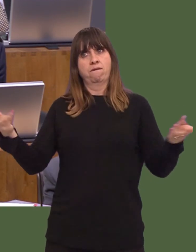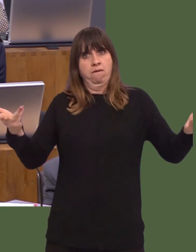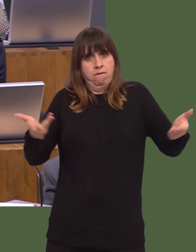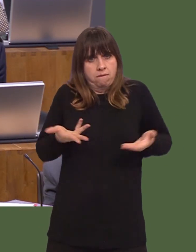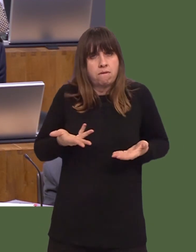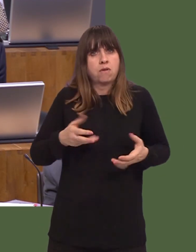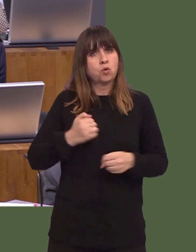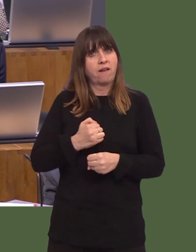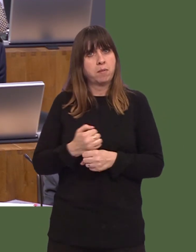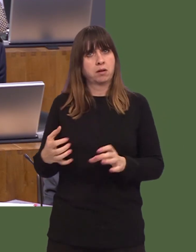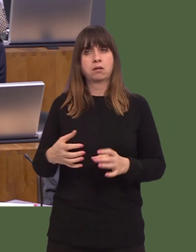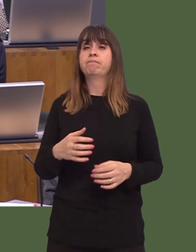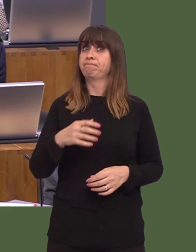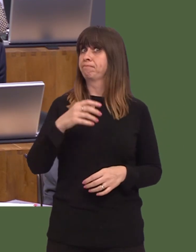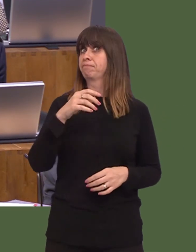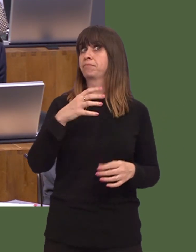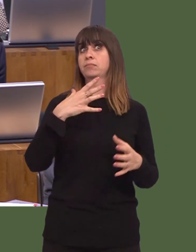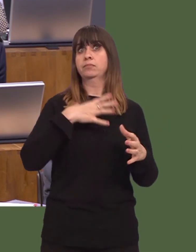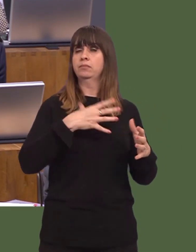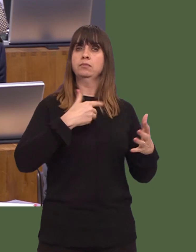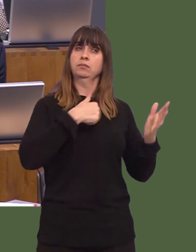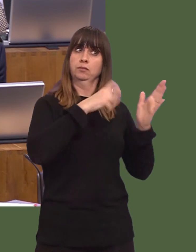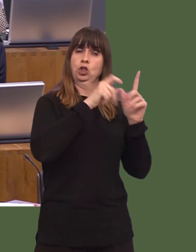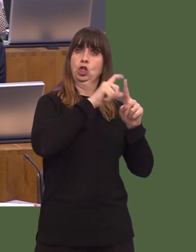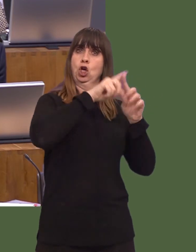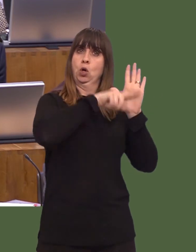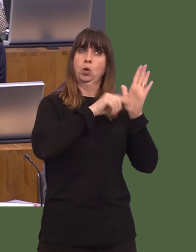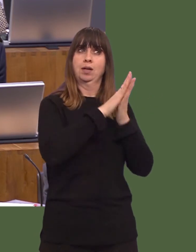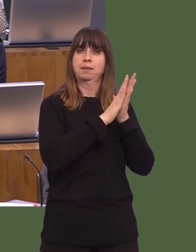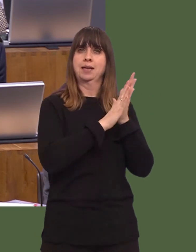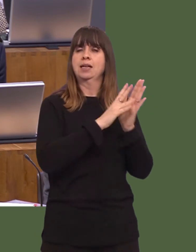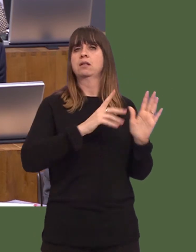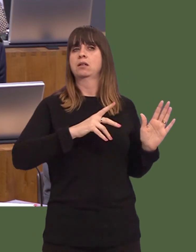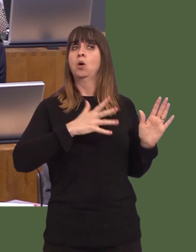of illegal and unethical practices that affect workers in Wales and beyond.